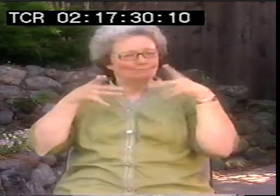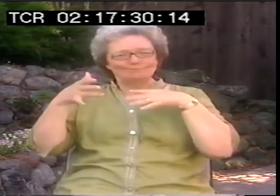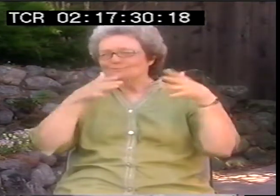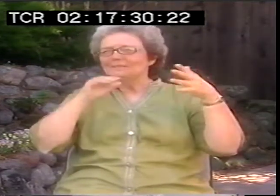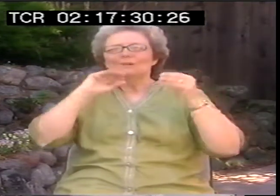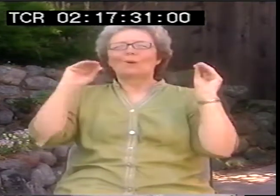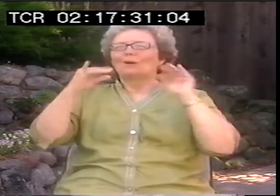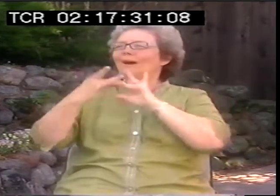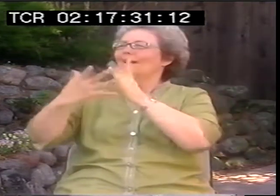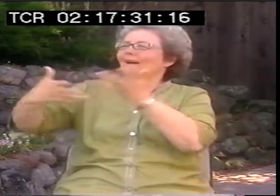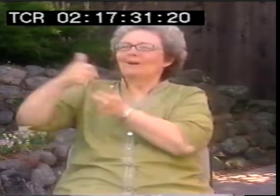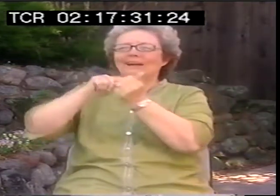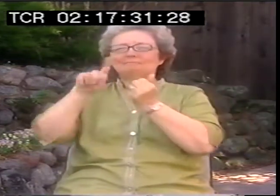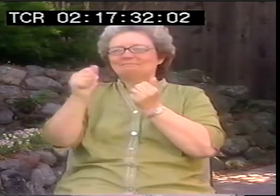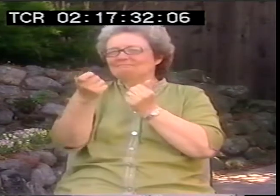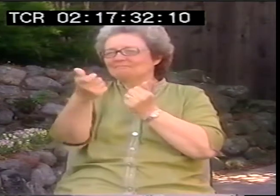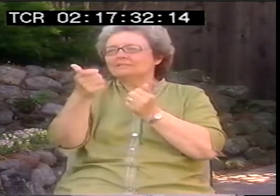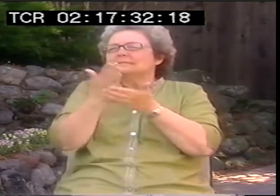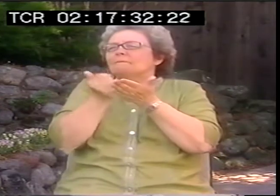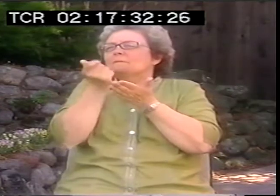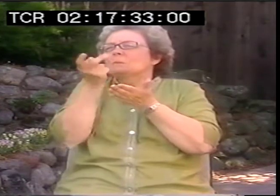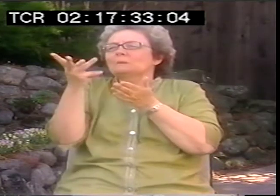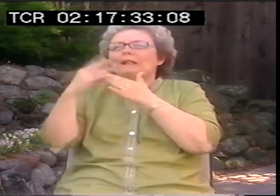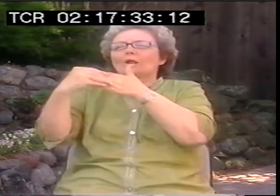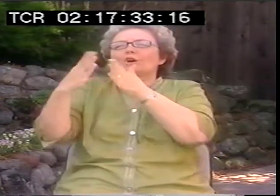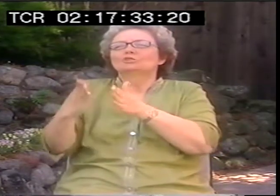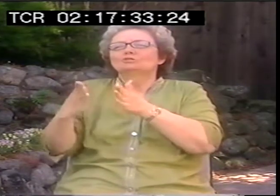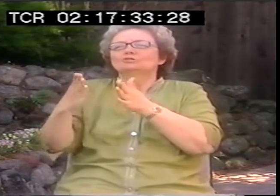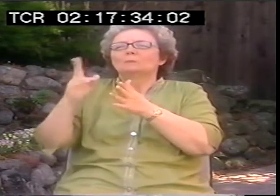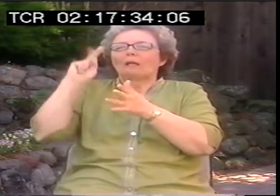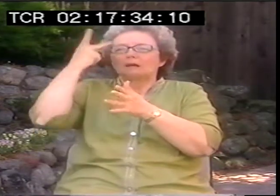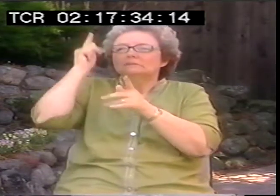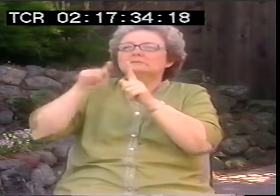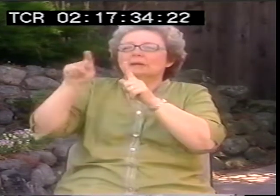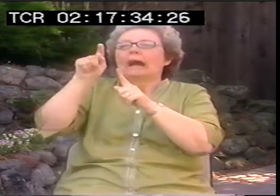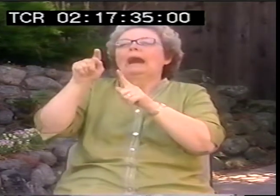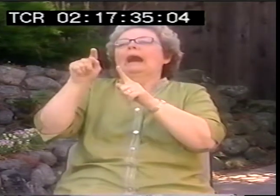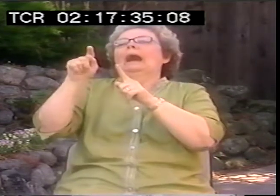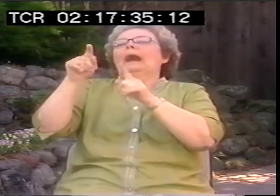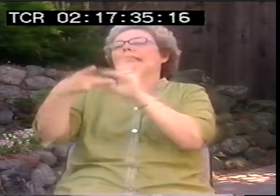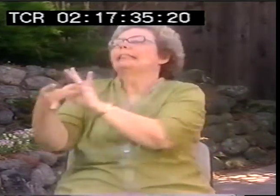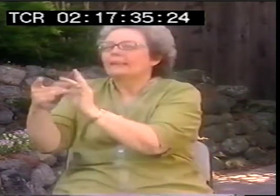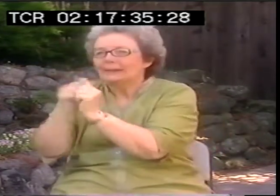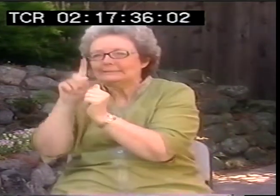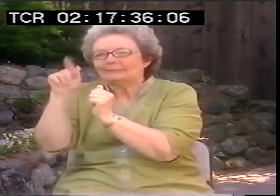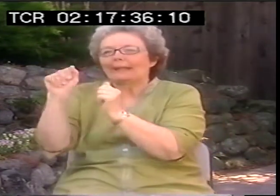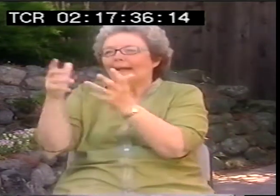that was later. But there were a few leaders, a few political leaders,